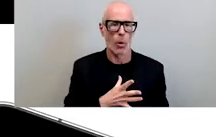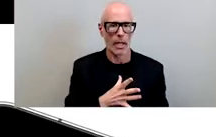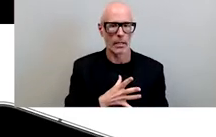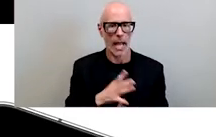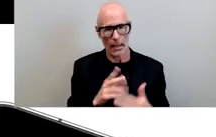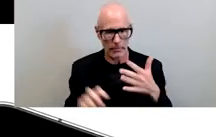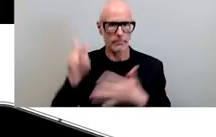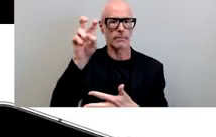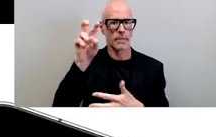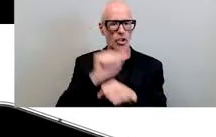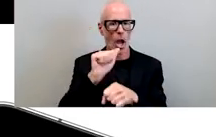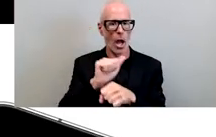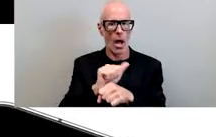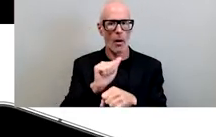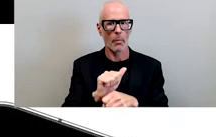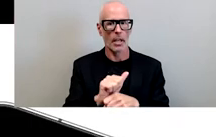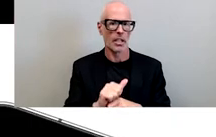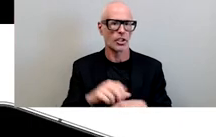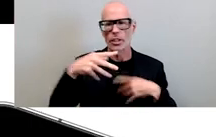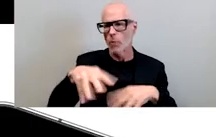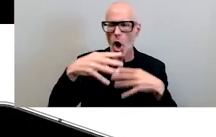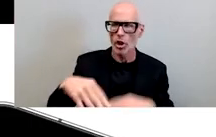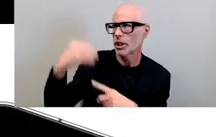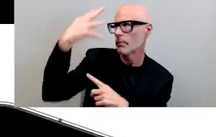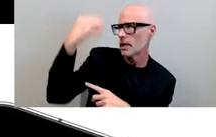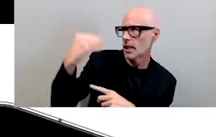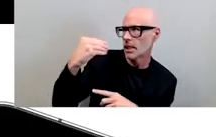out there marching and taking selfies and posting to instagram smiling and all that